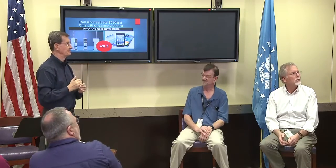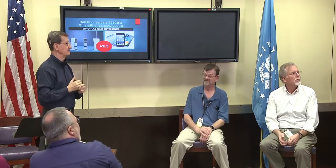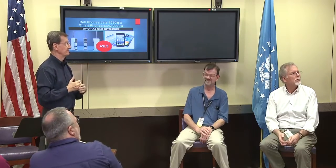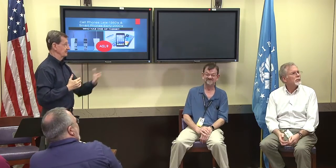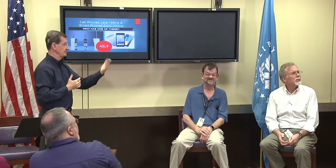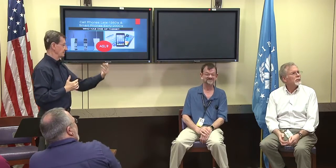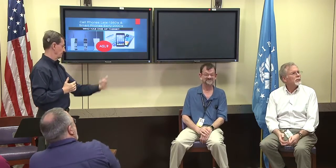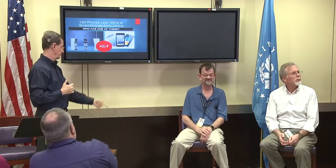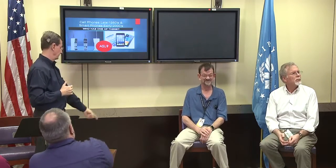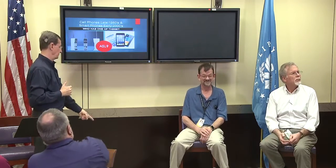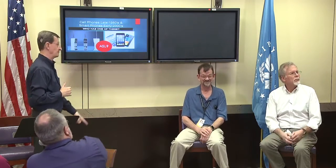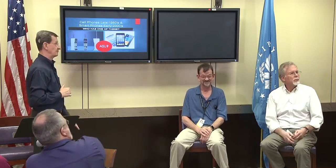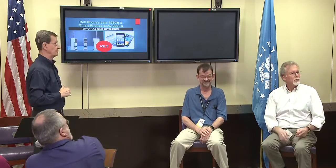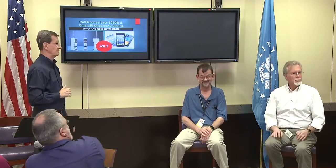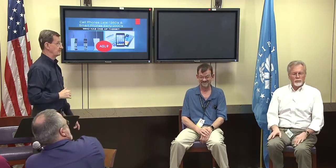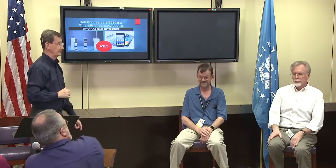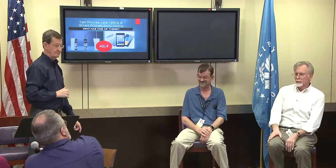I haven't heard about that.